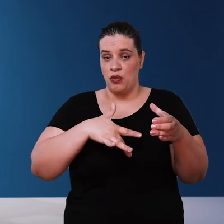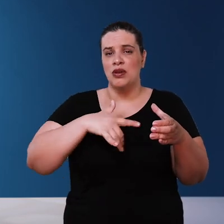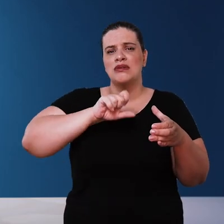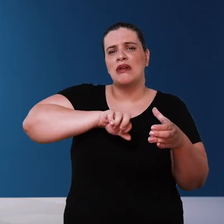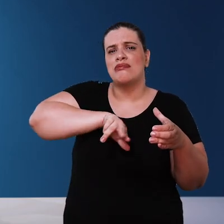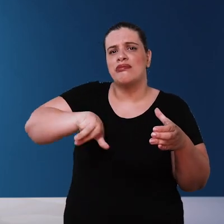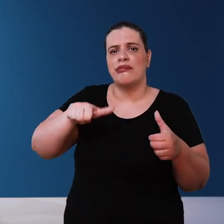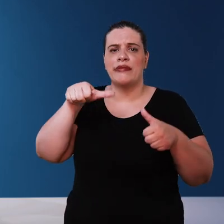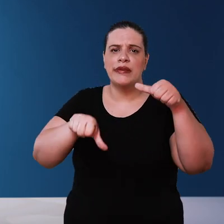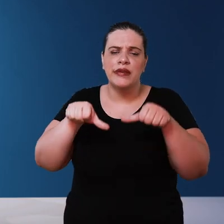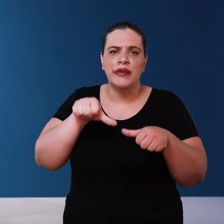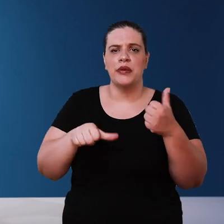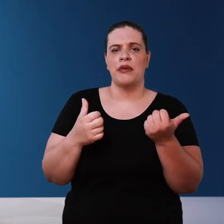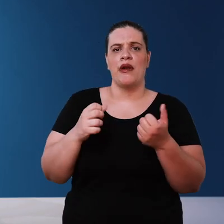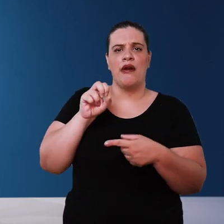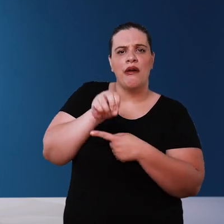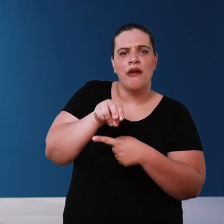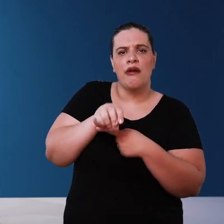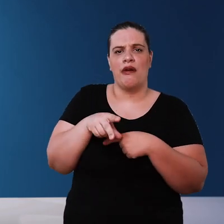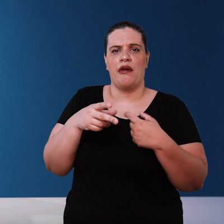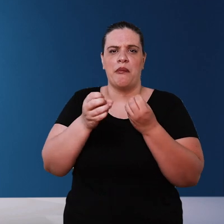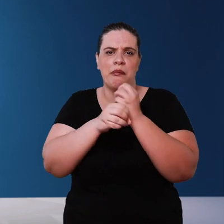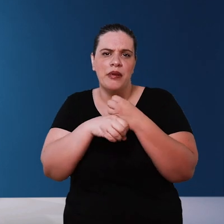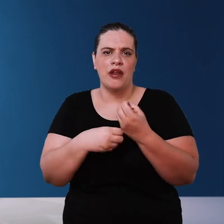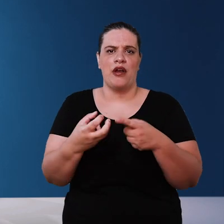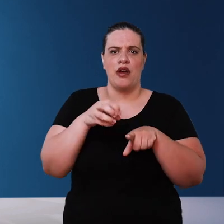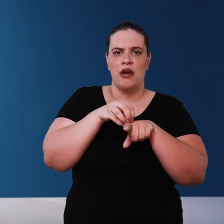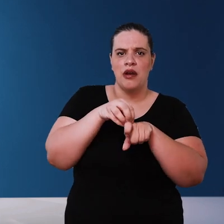chemical elements and possible biological contaminants with snails